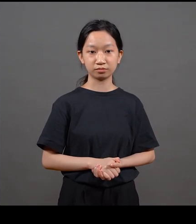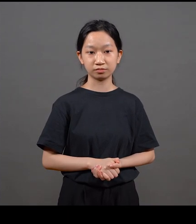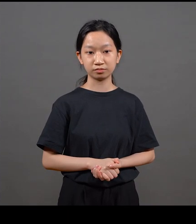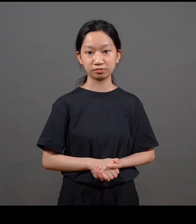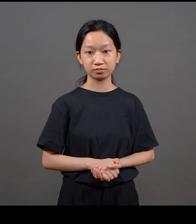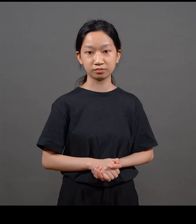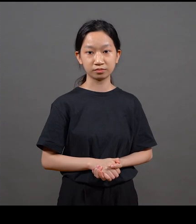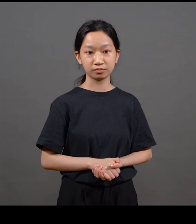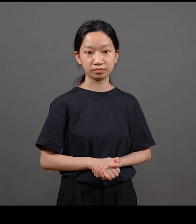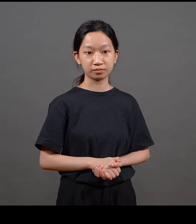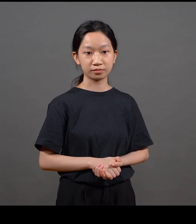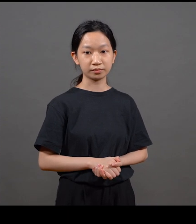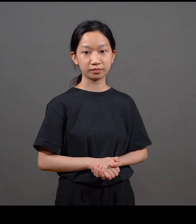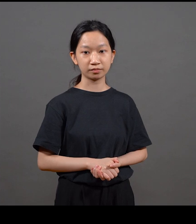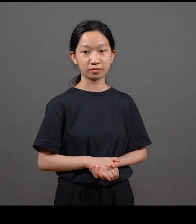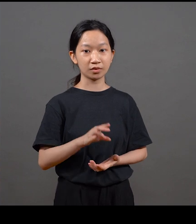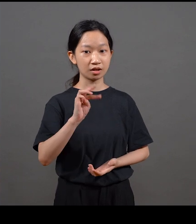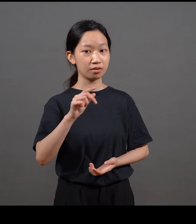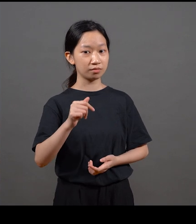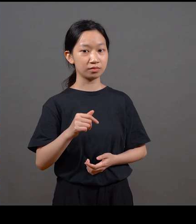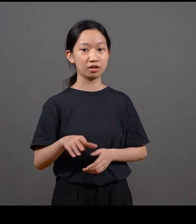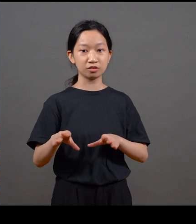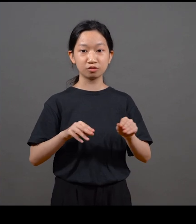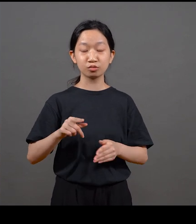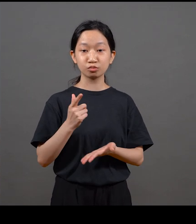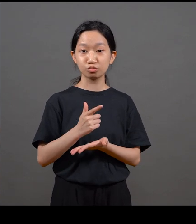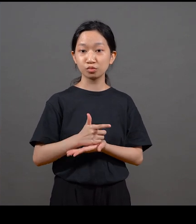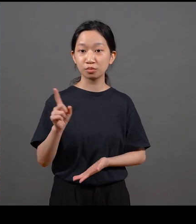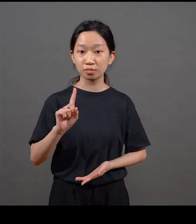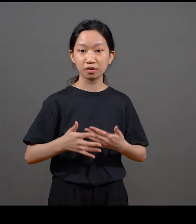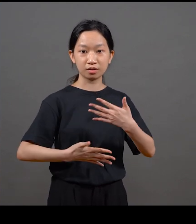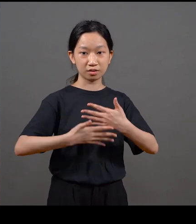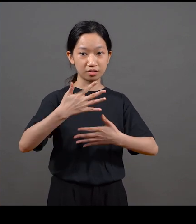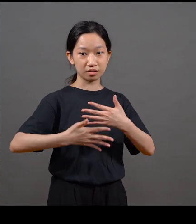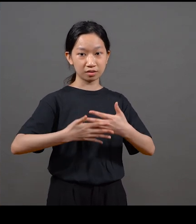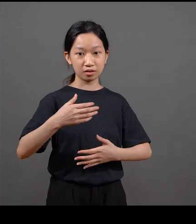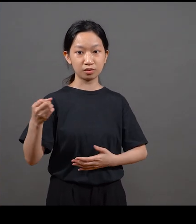This is really an example of M+'s focus on really collecting graphic design archives